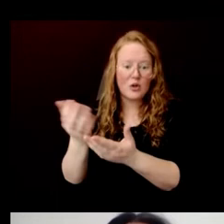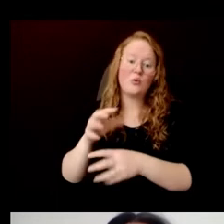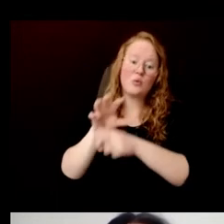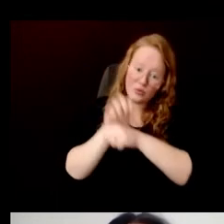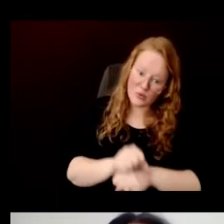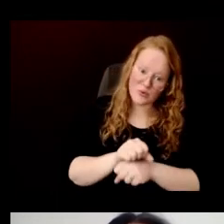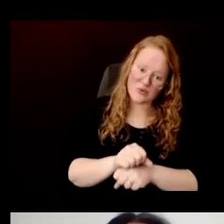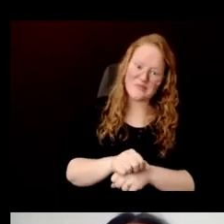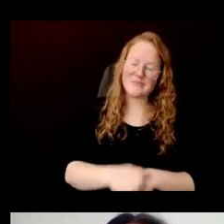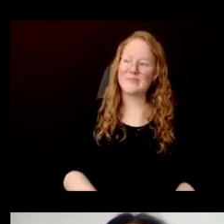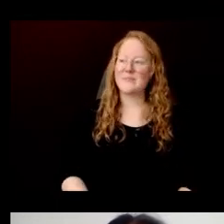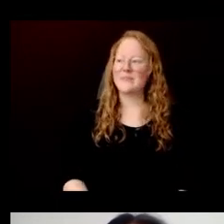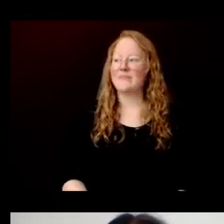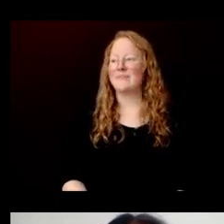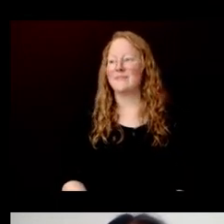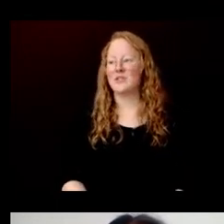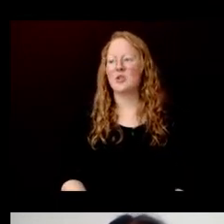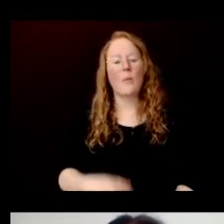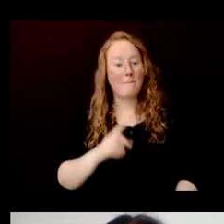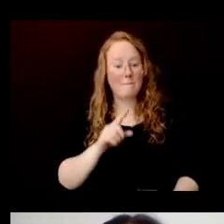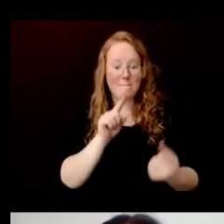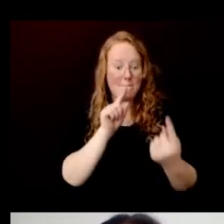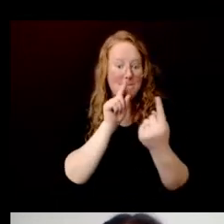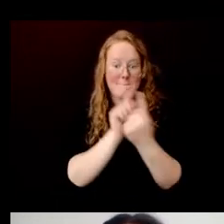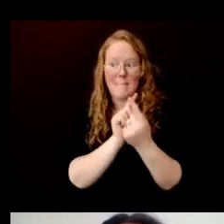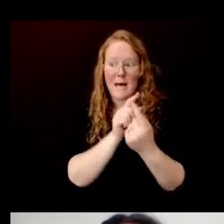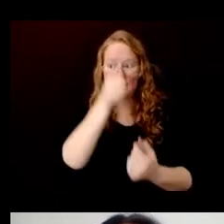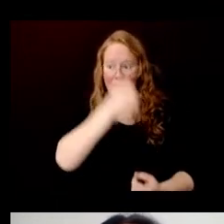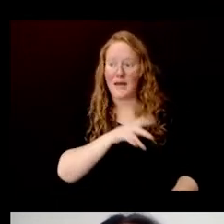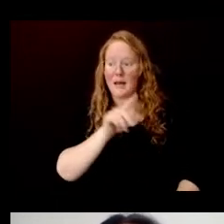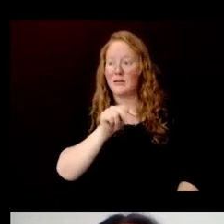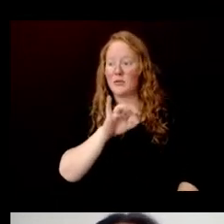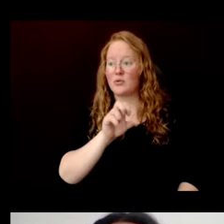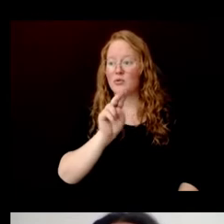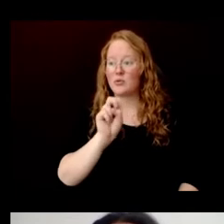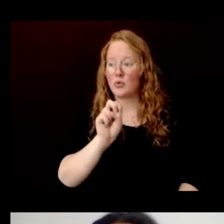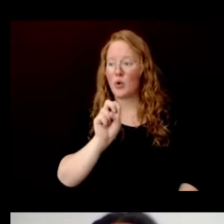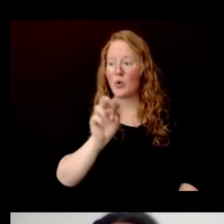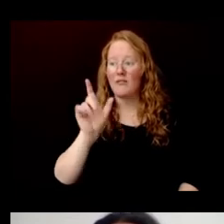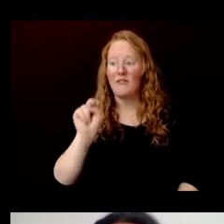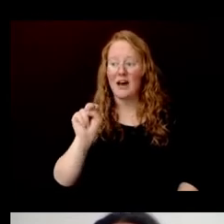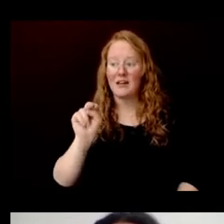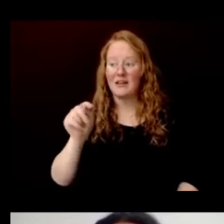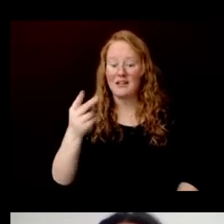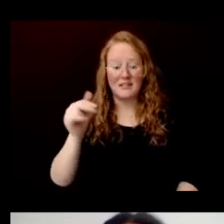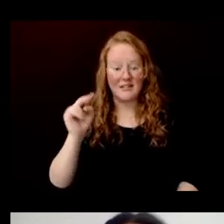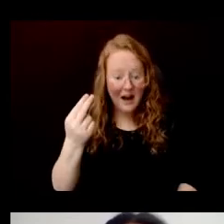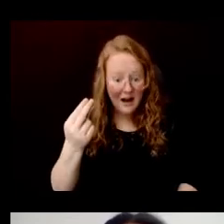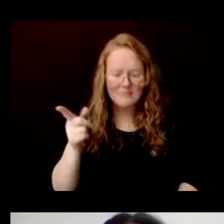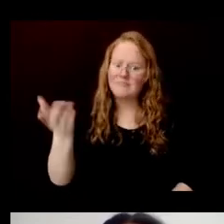I met a gentlemen named Trieu Van Thanh who used to make paper in his village, west of Hanoi.